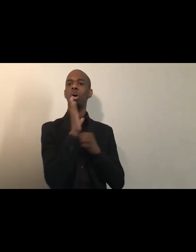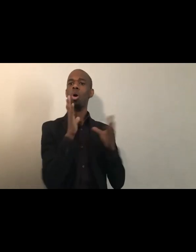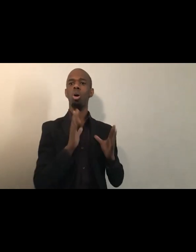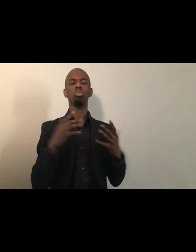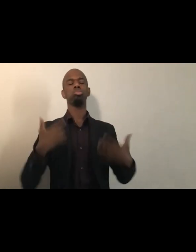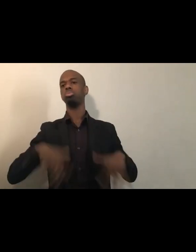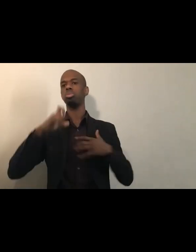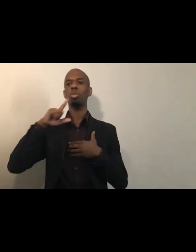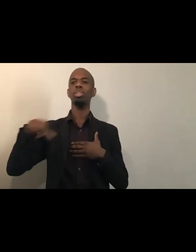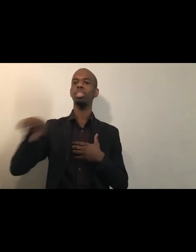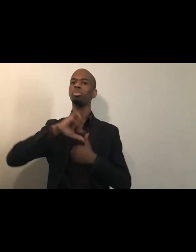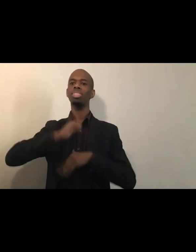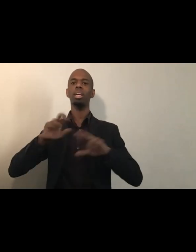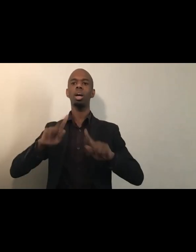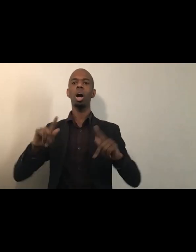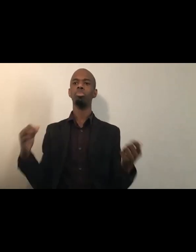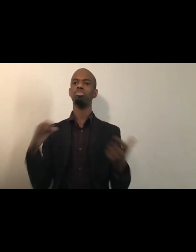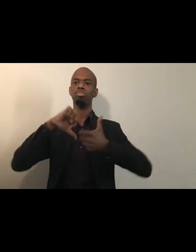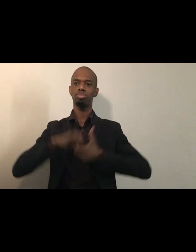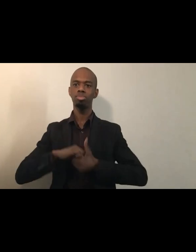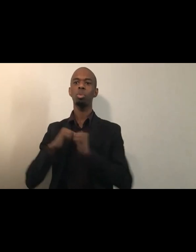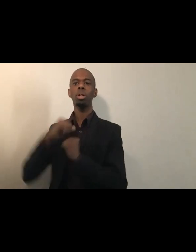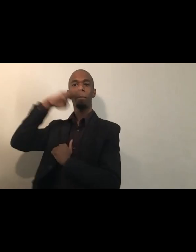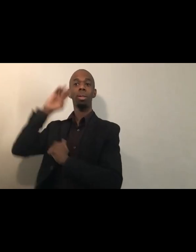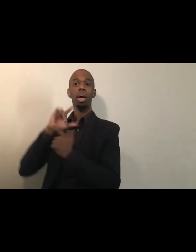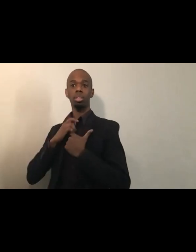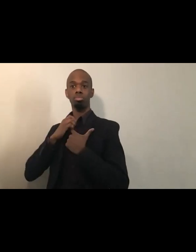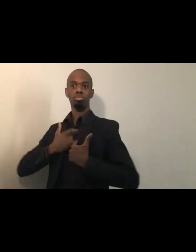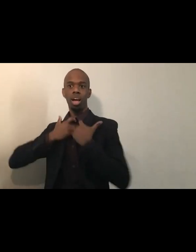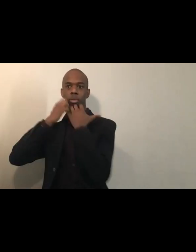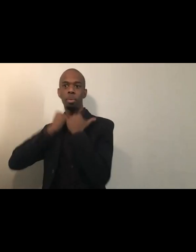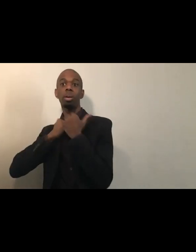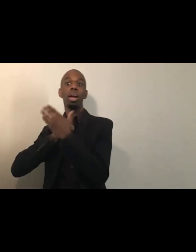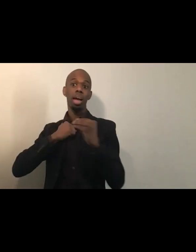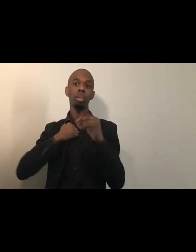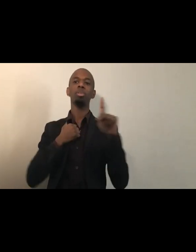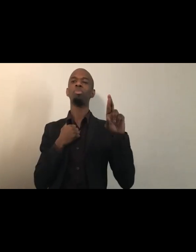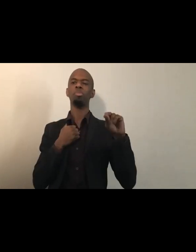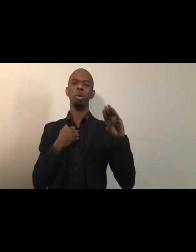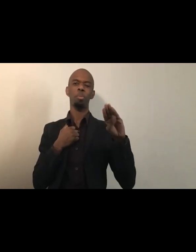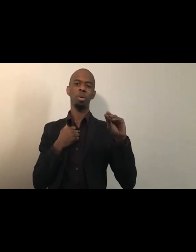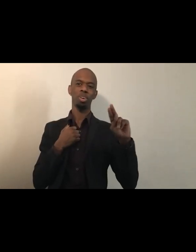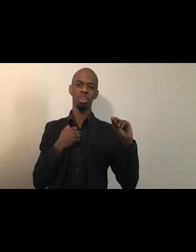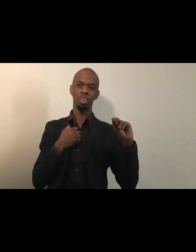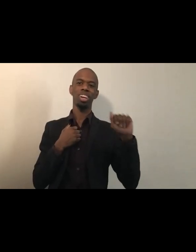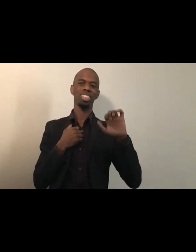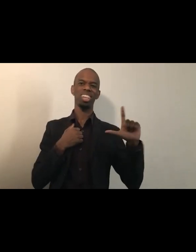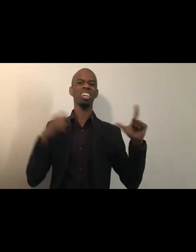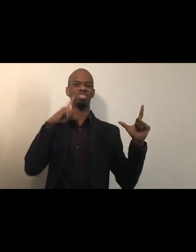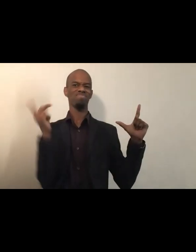with Black Lives Matter with Pro Bono ASL. And I'm also thankful, I wanna shout out Tyler Boudreaux,